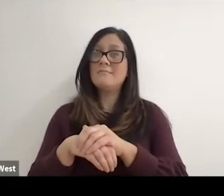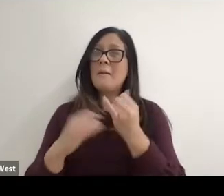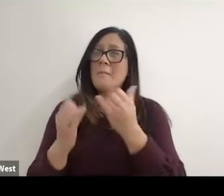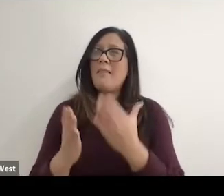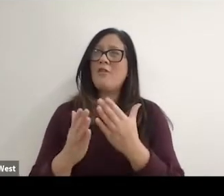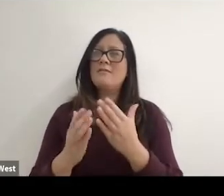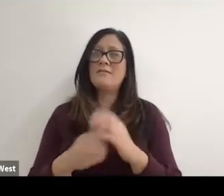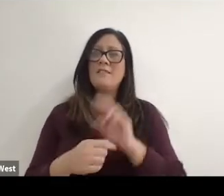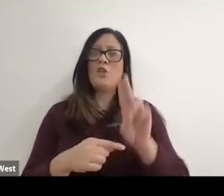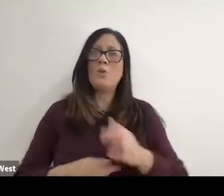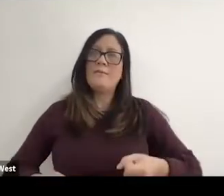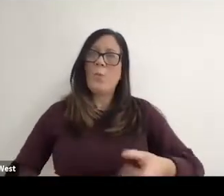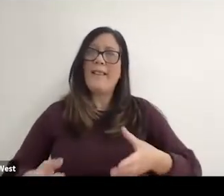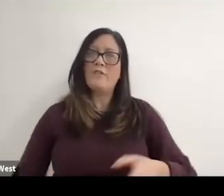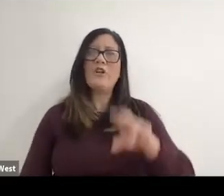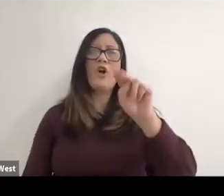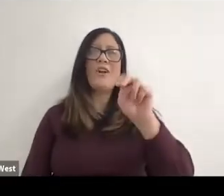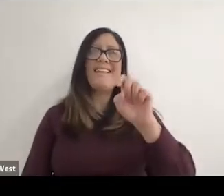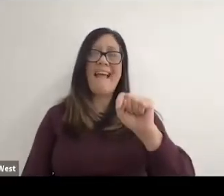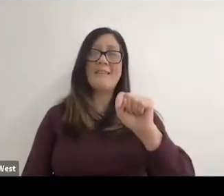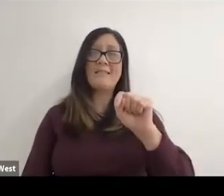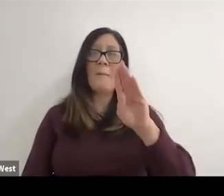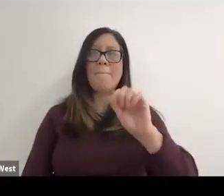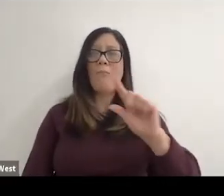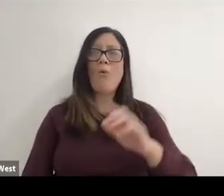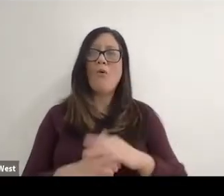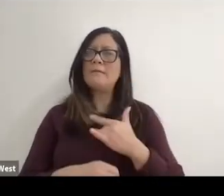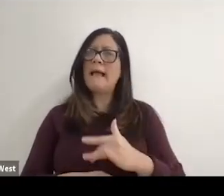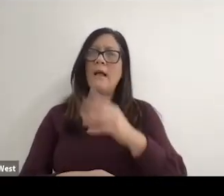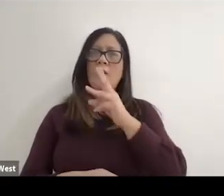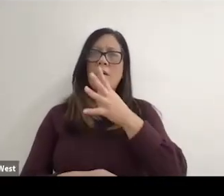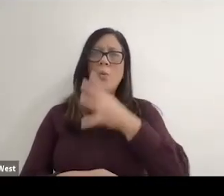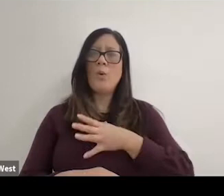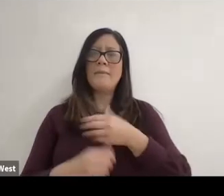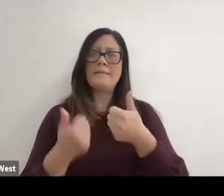which for most men was a woman's game and you didn't have a back board,